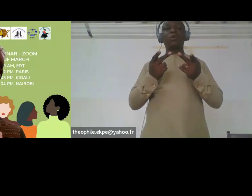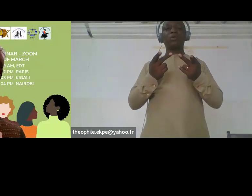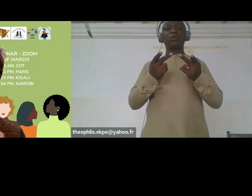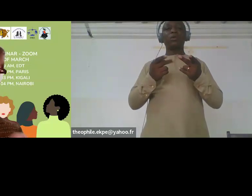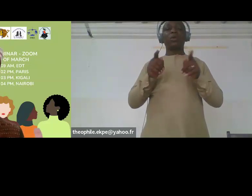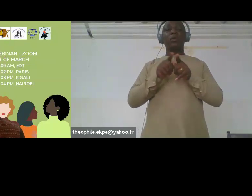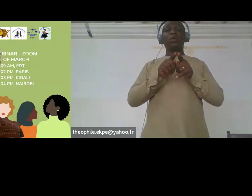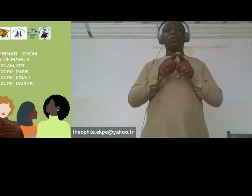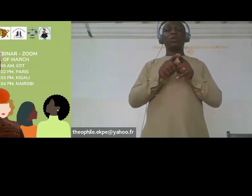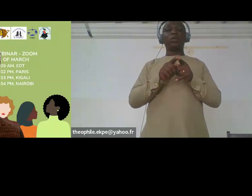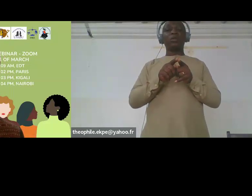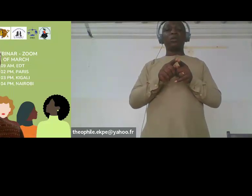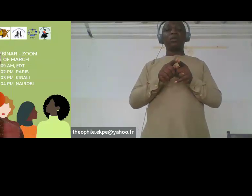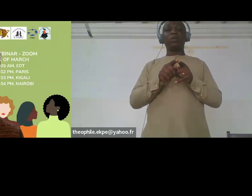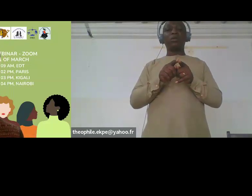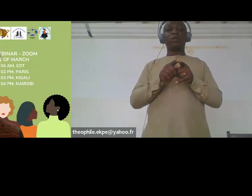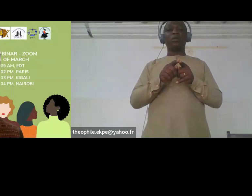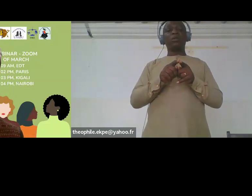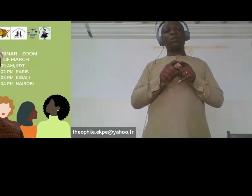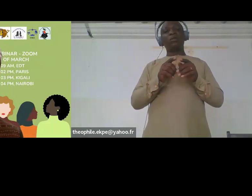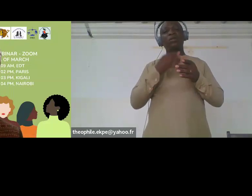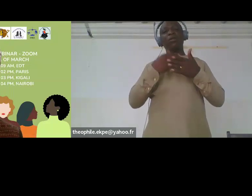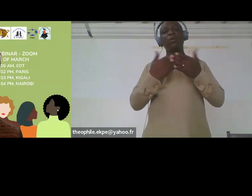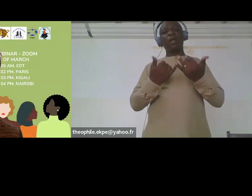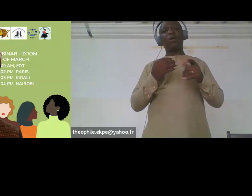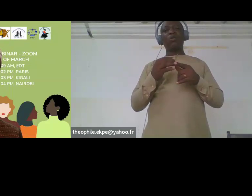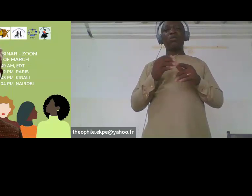... [SOPHIE] it is for now?